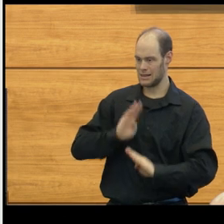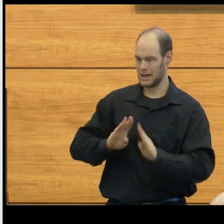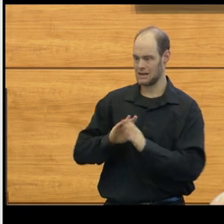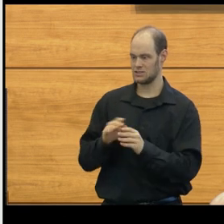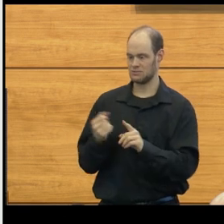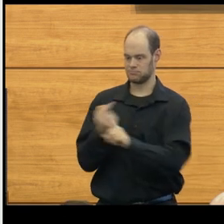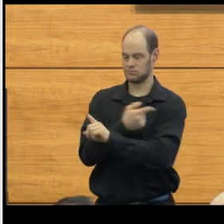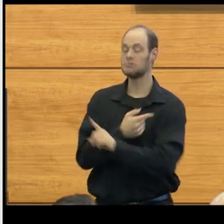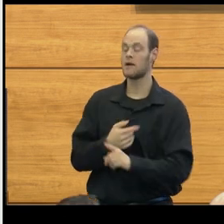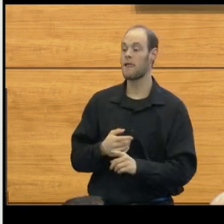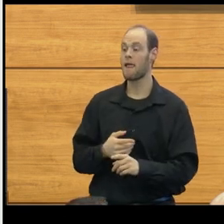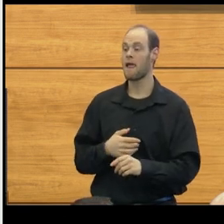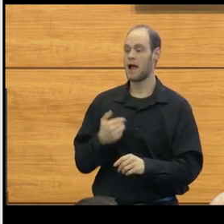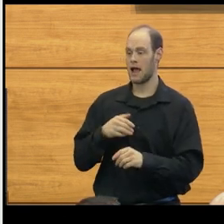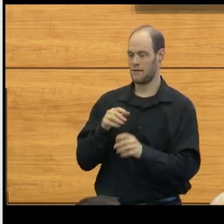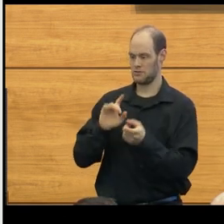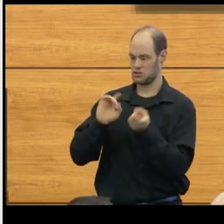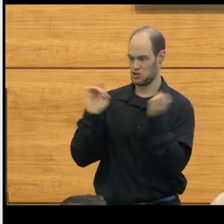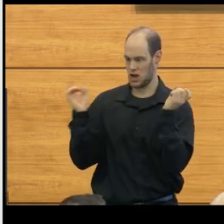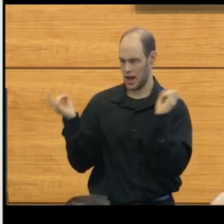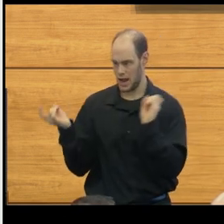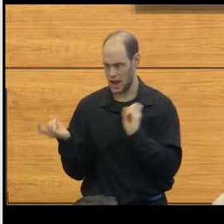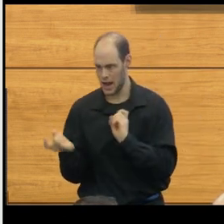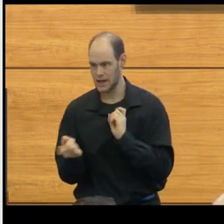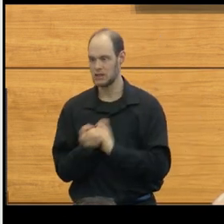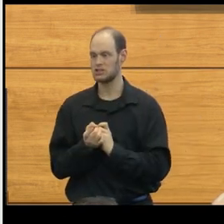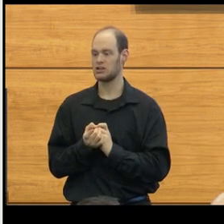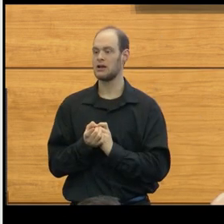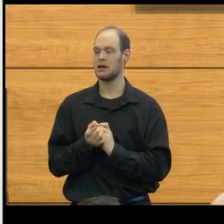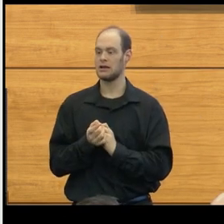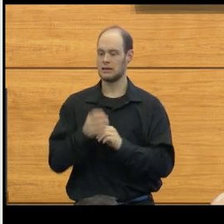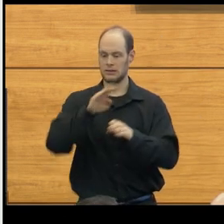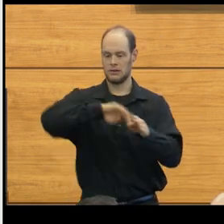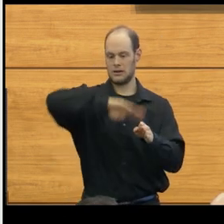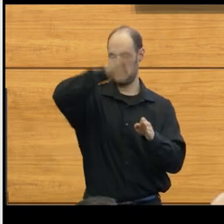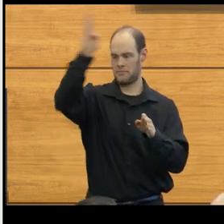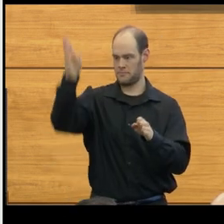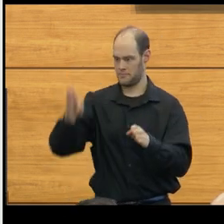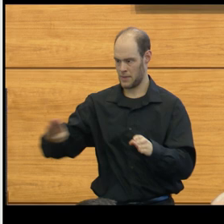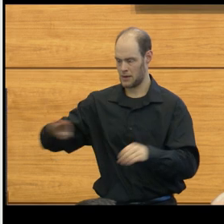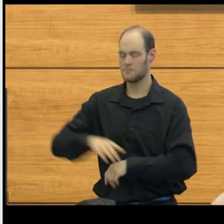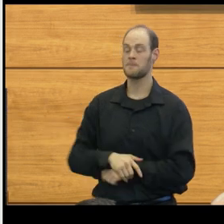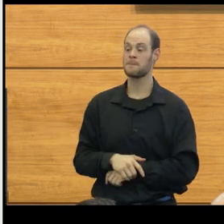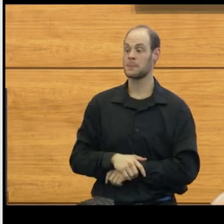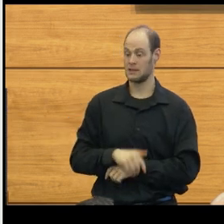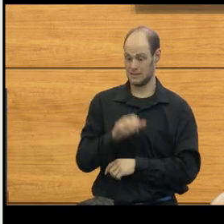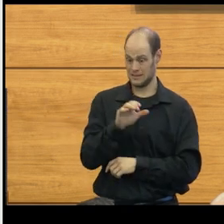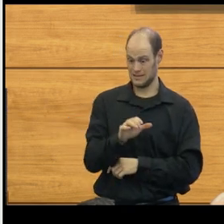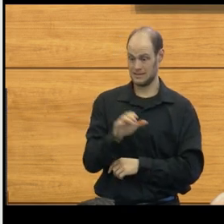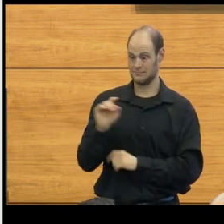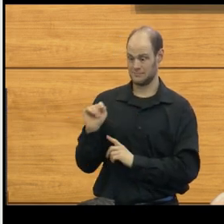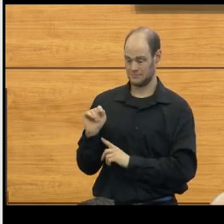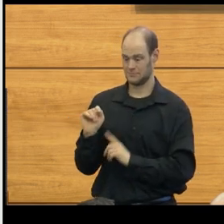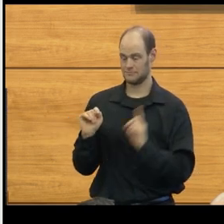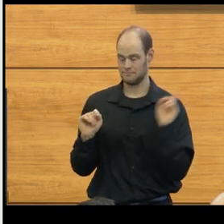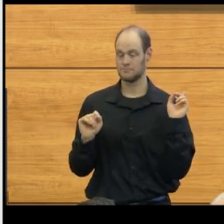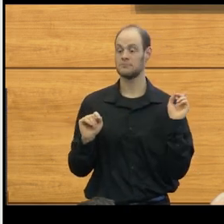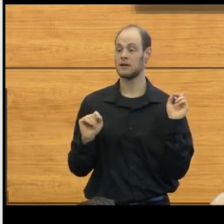there is a morphometric measurement, which is a bell shaped curve. So we know that cerebellar tonsils can extend